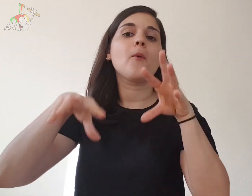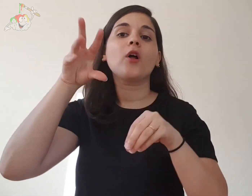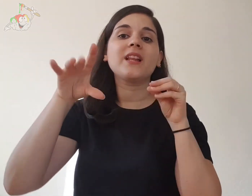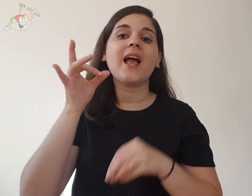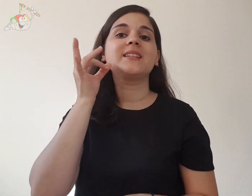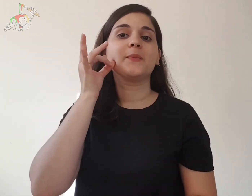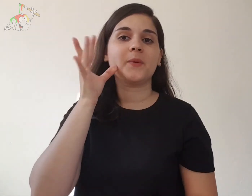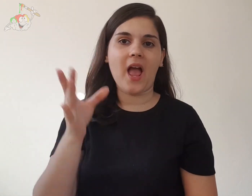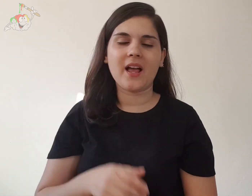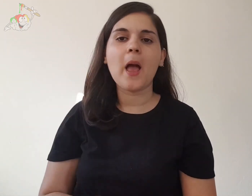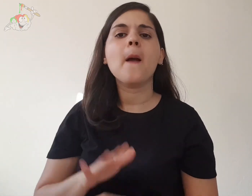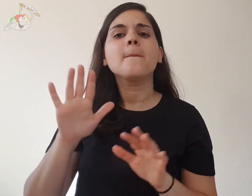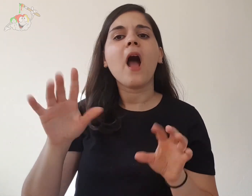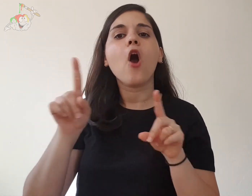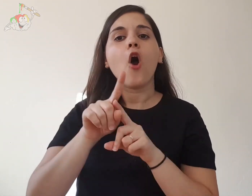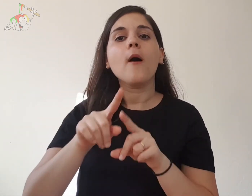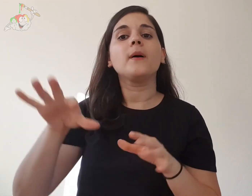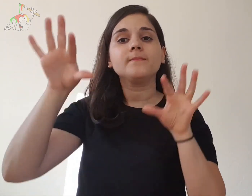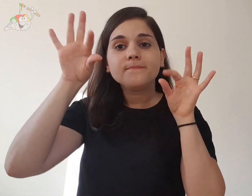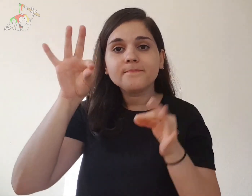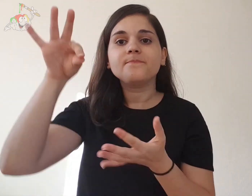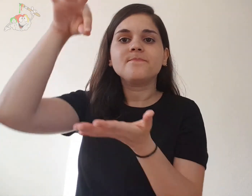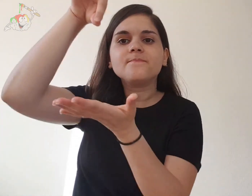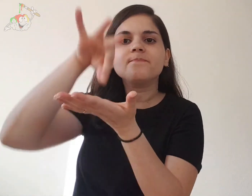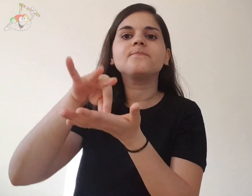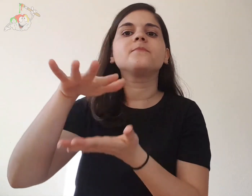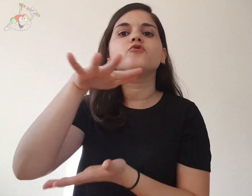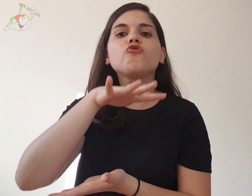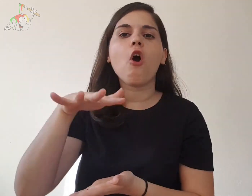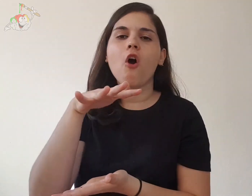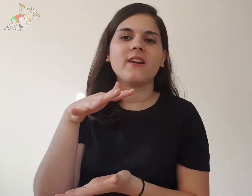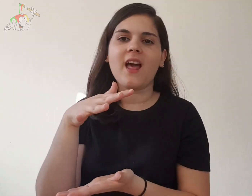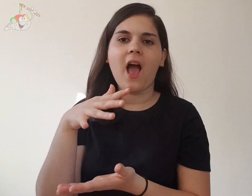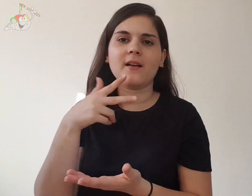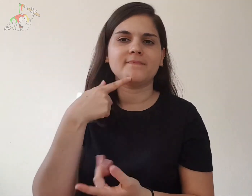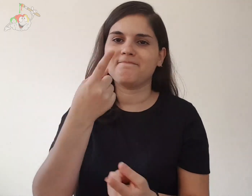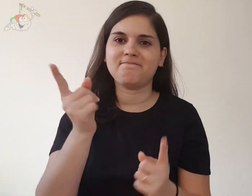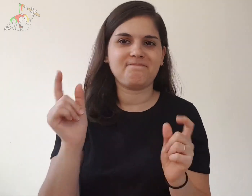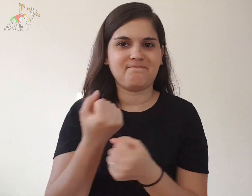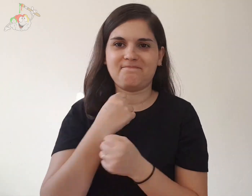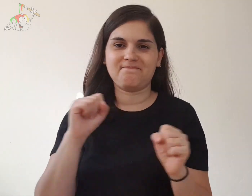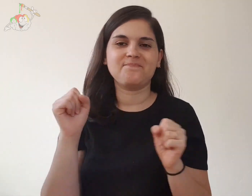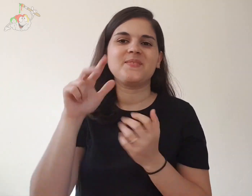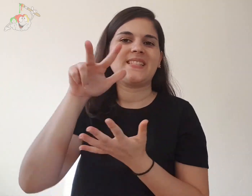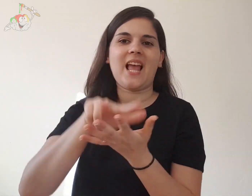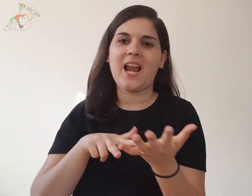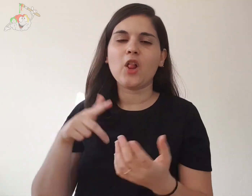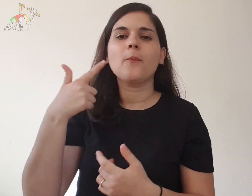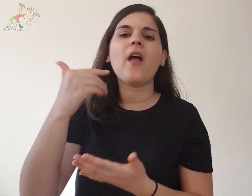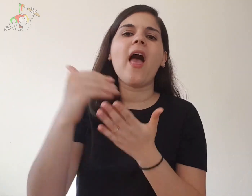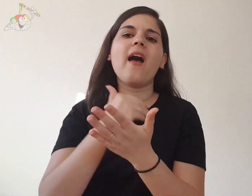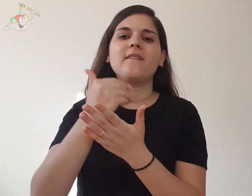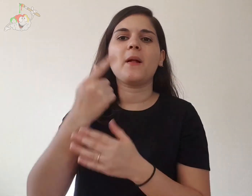the White Mountains but the exact location to avoid the tourist influx